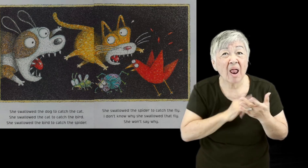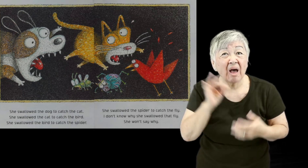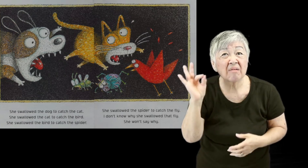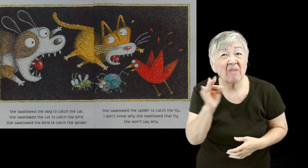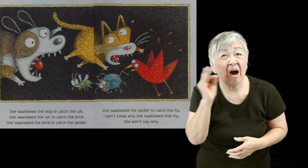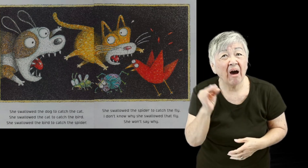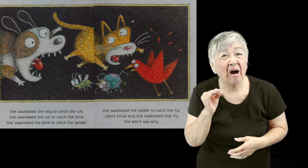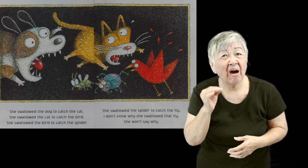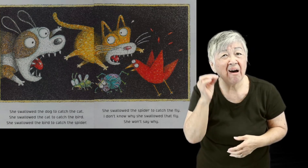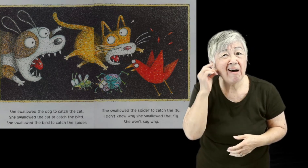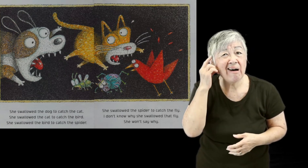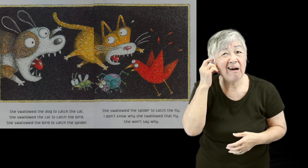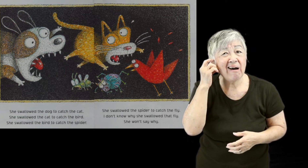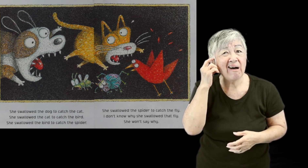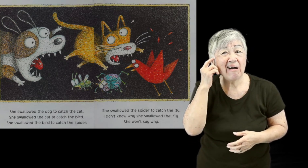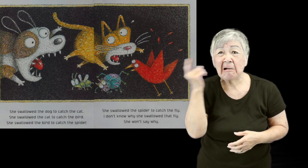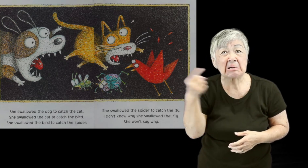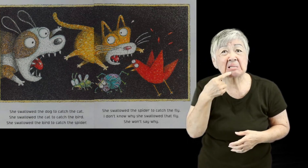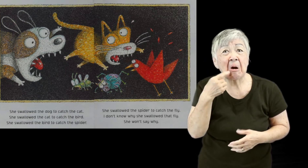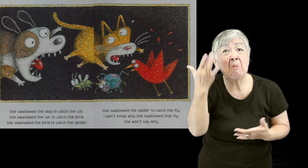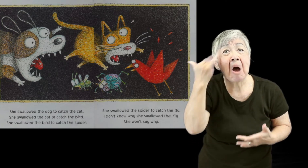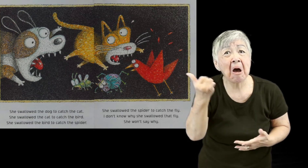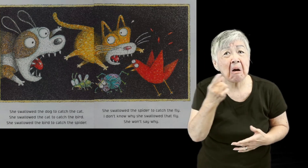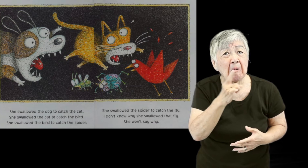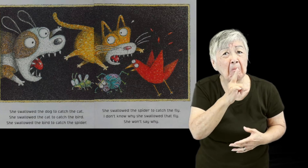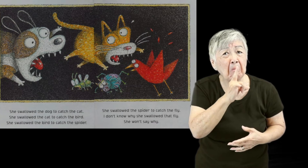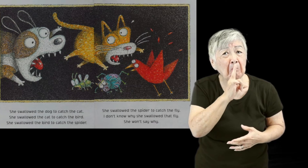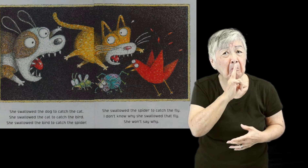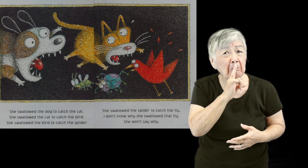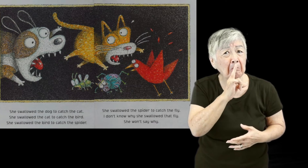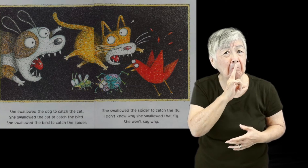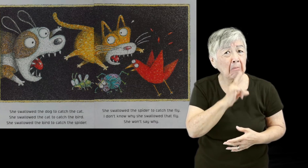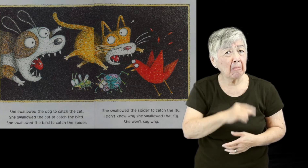I don’t know why she swallowed that fly. She won’t say why.